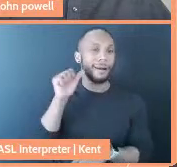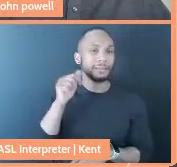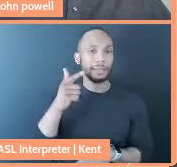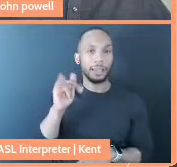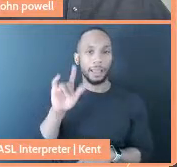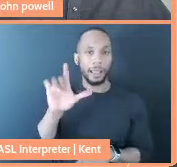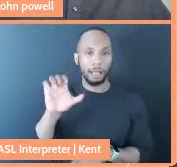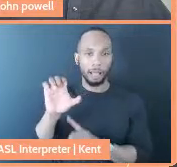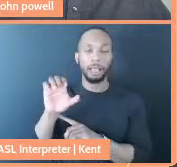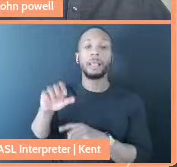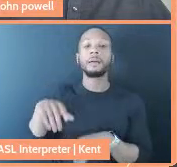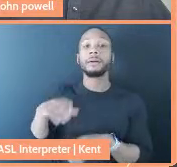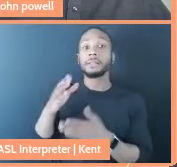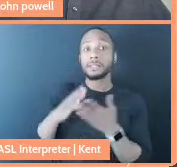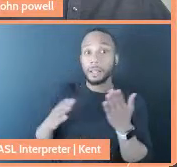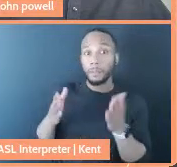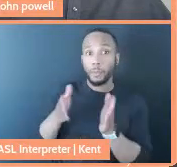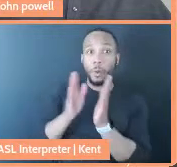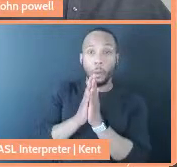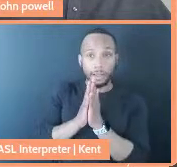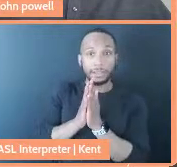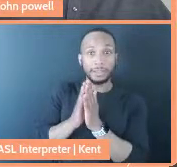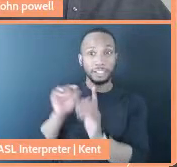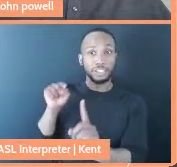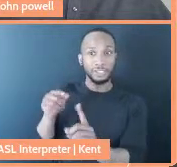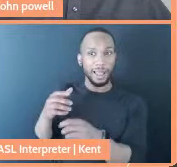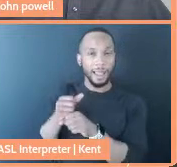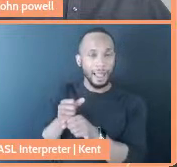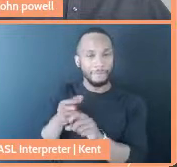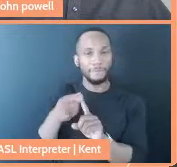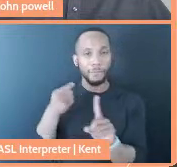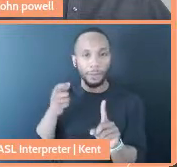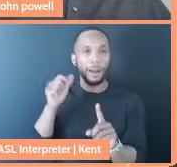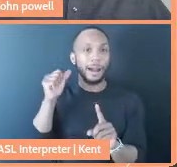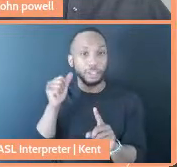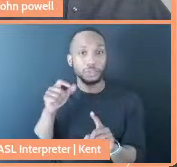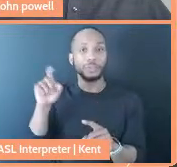some of the requests that she got from aunties who needed support were just things like,